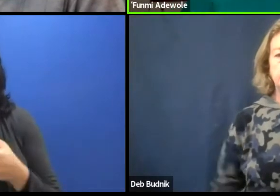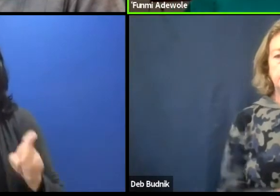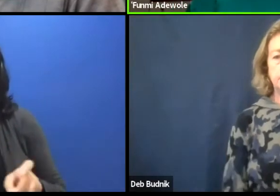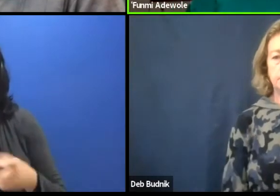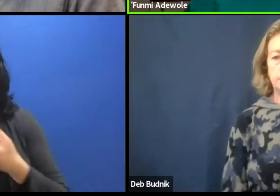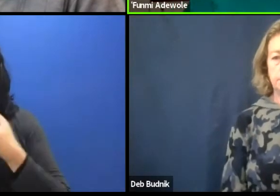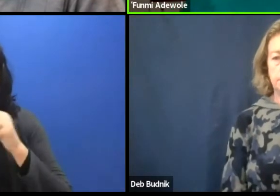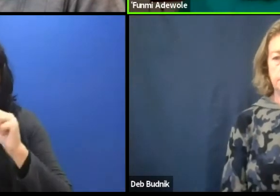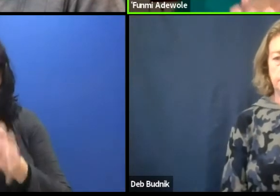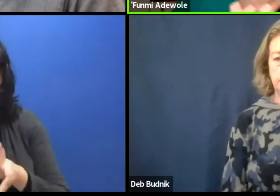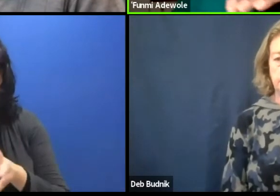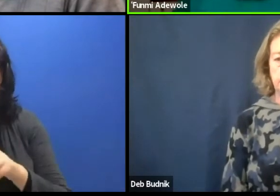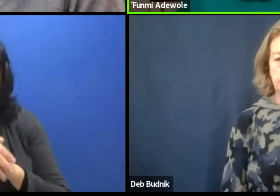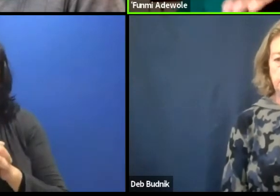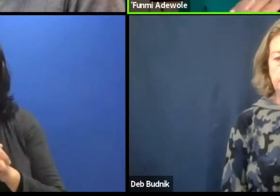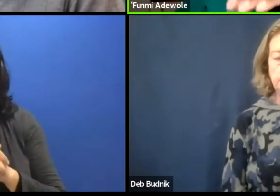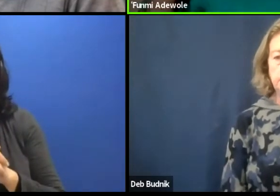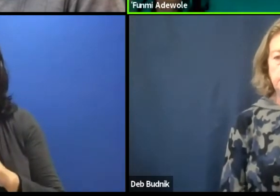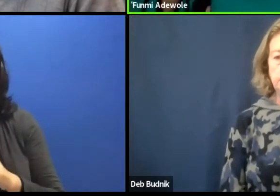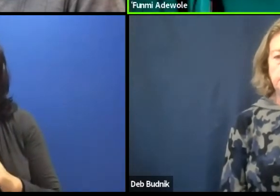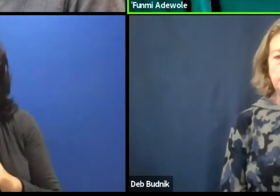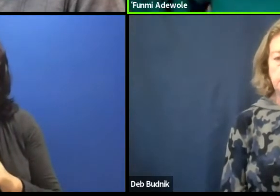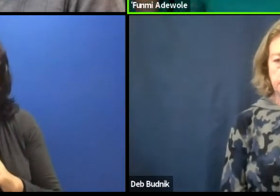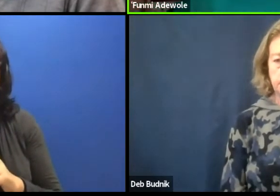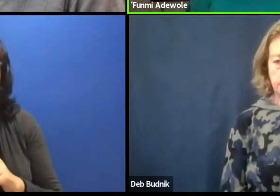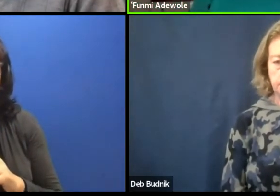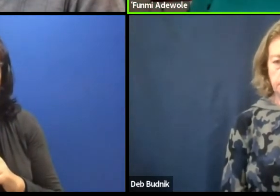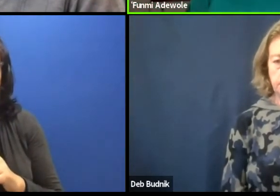Let's take it out of this hierarchy